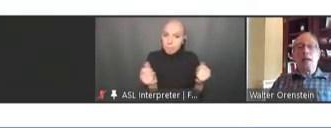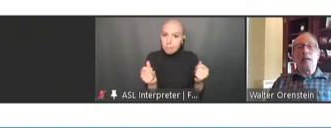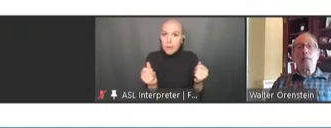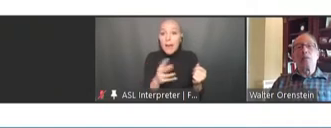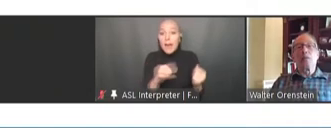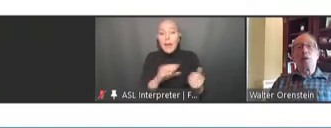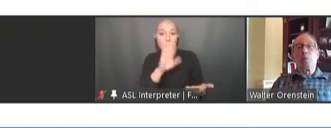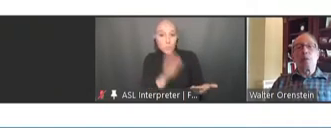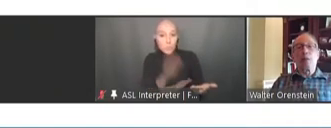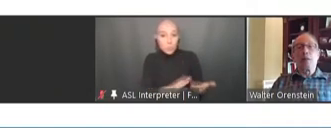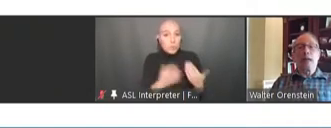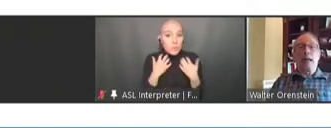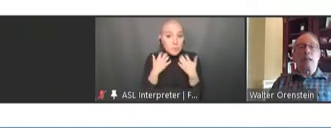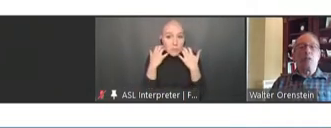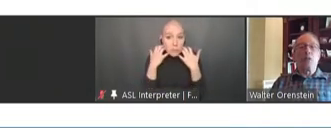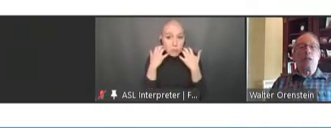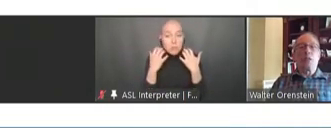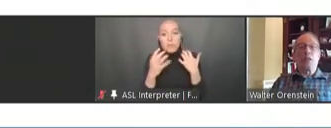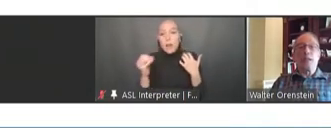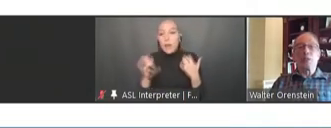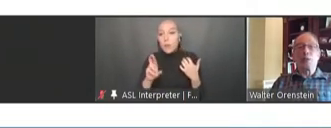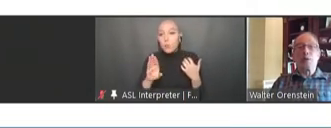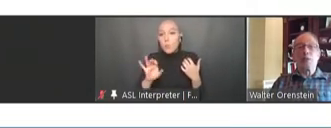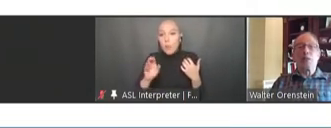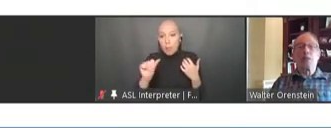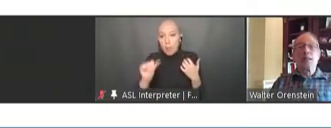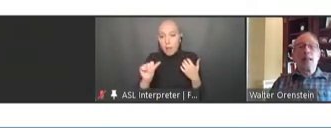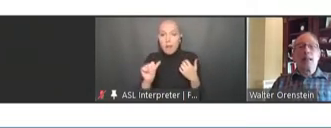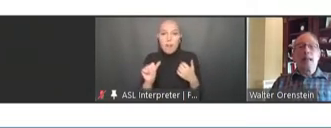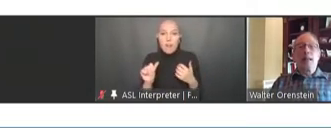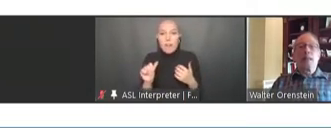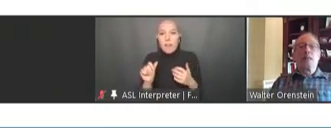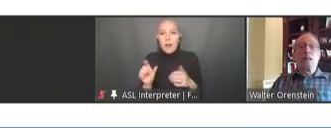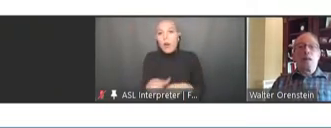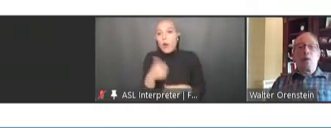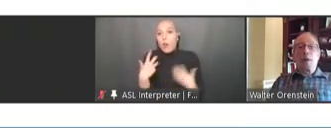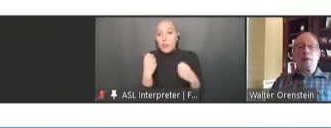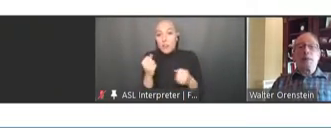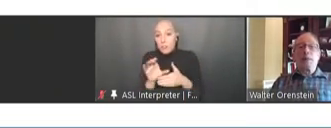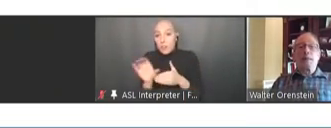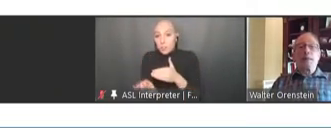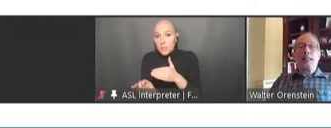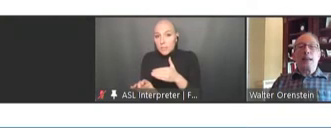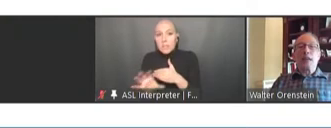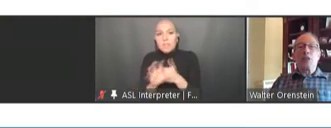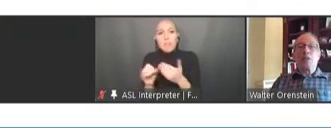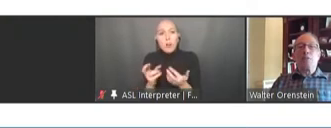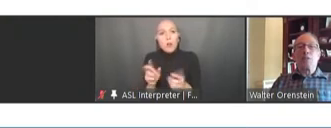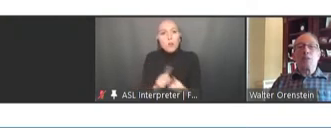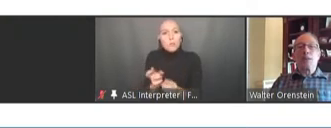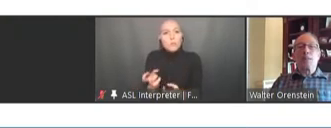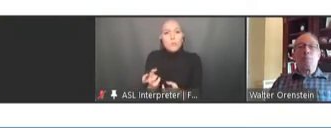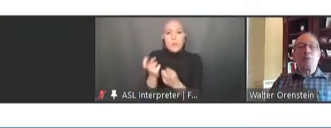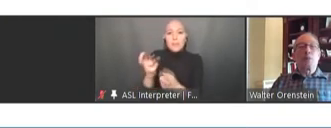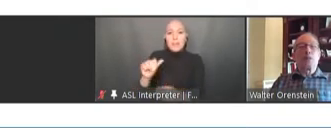and rubella, adverse health consequences, and recommending that the ASH emphasize that political